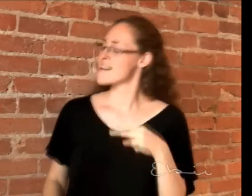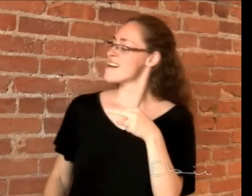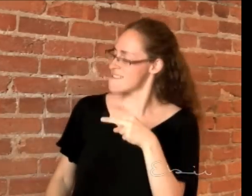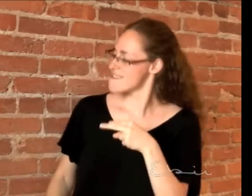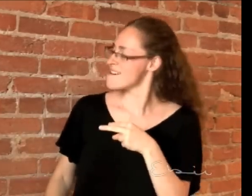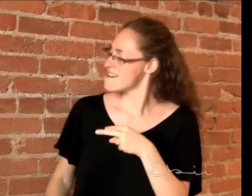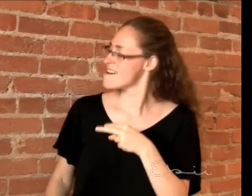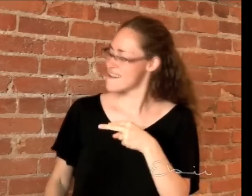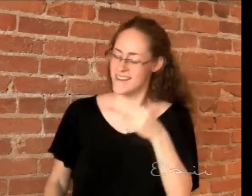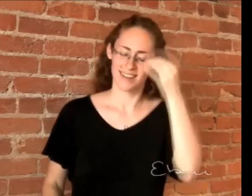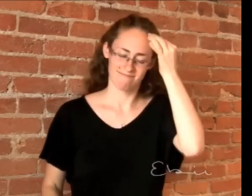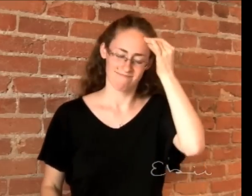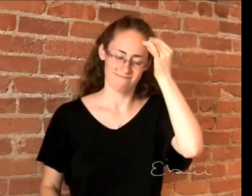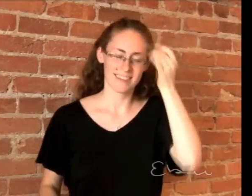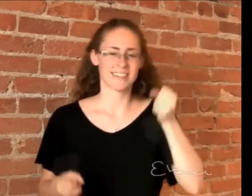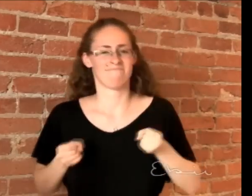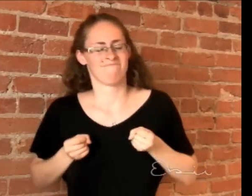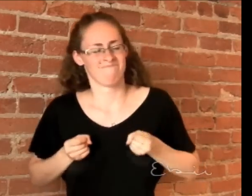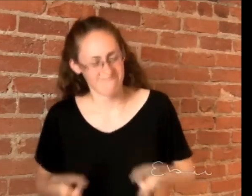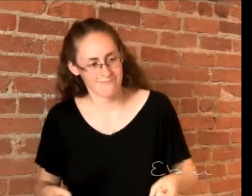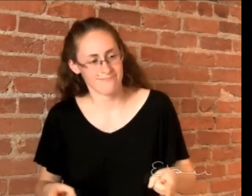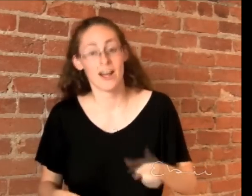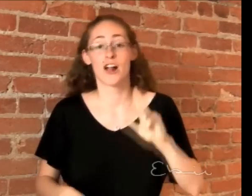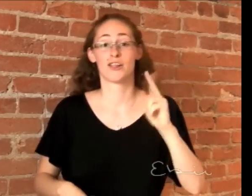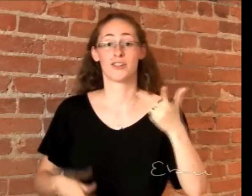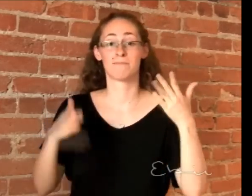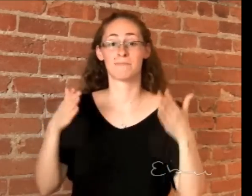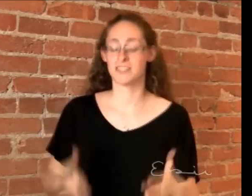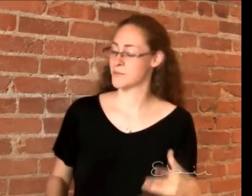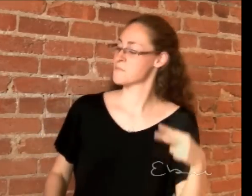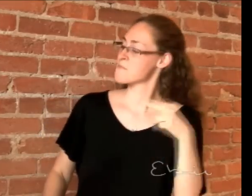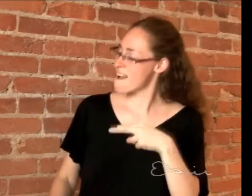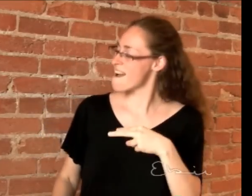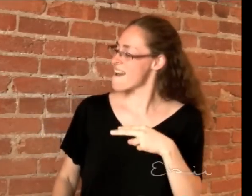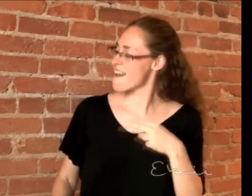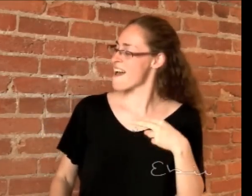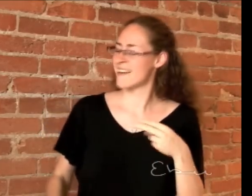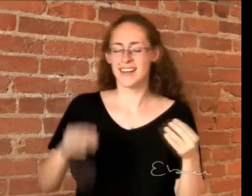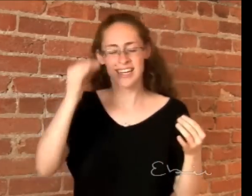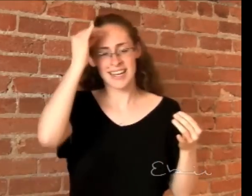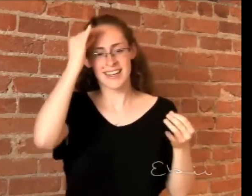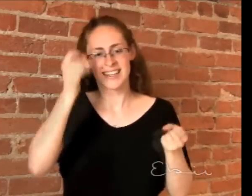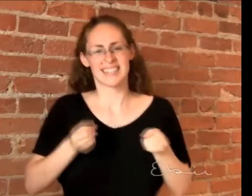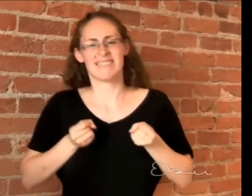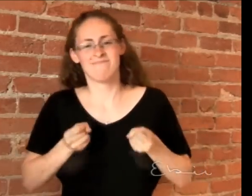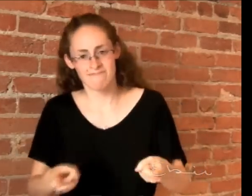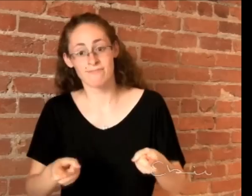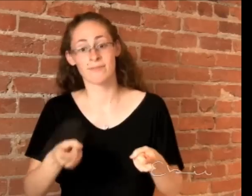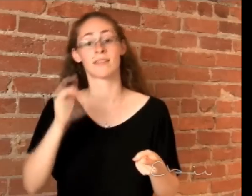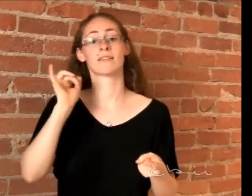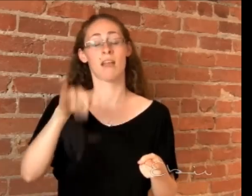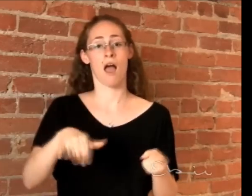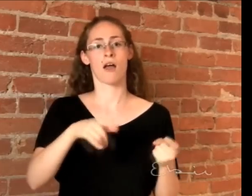improvise the story when her/his turn arrives. A person begins to tell a new story then stops after